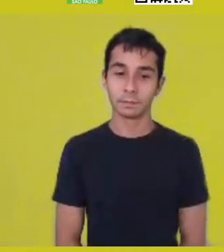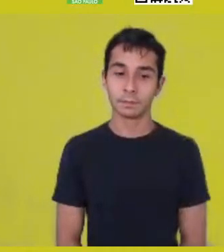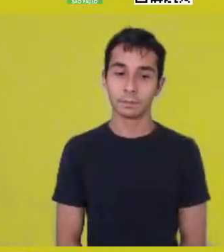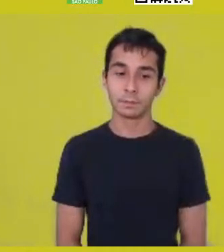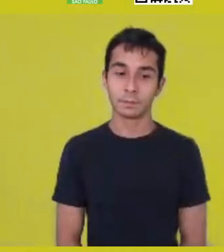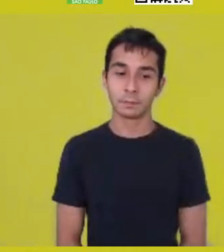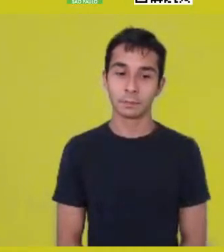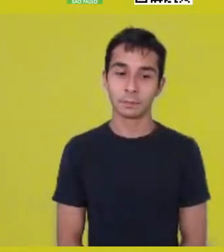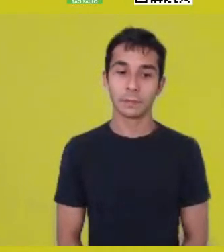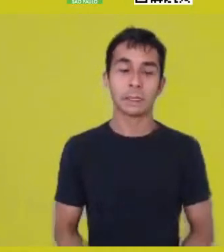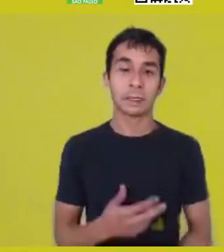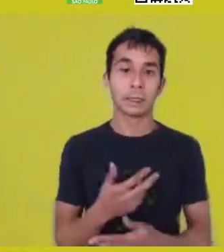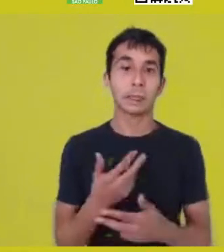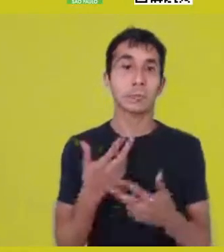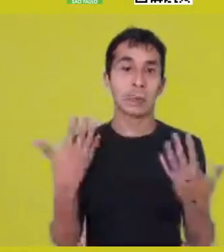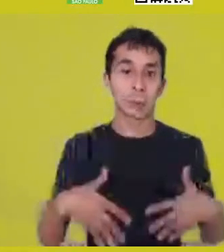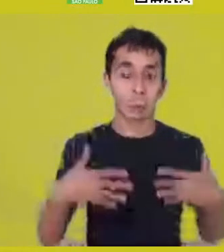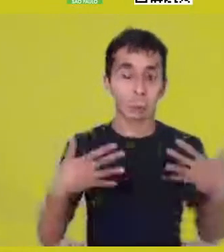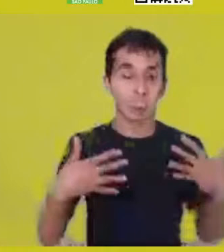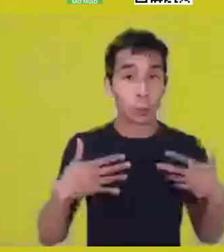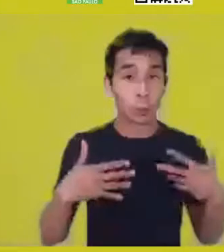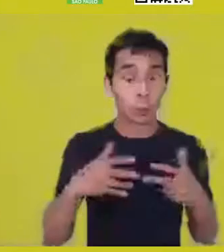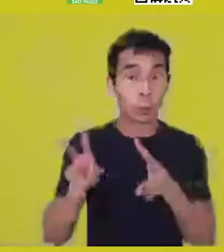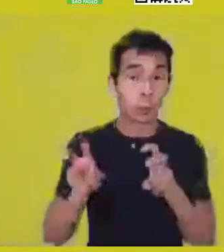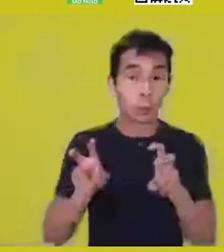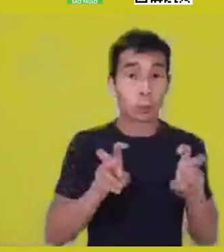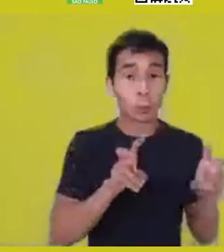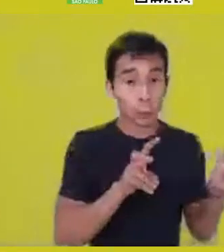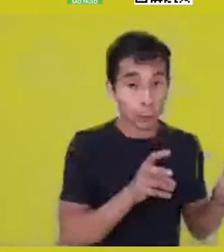also to what we’ve been listening to